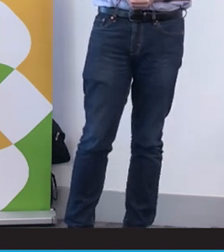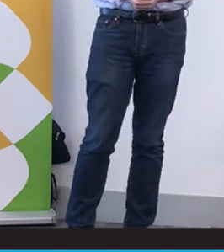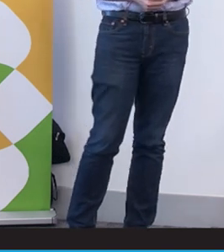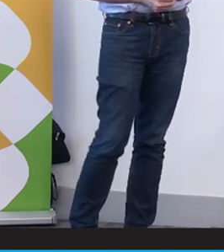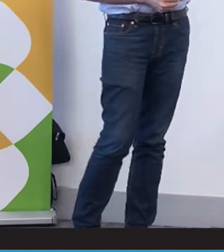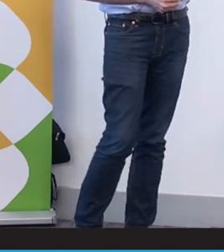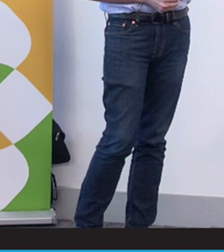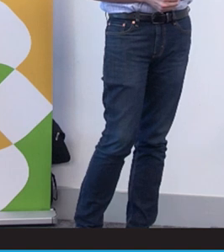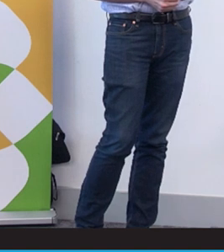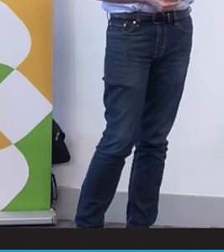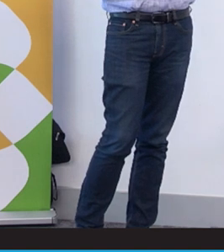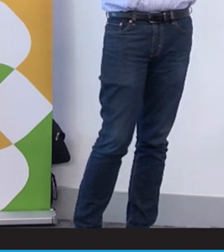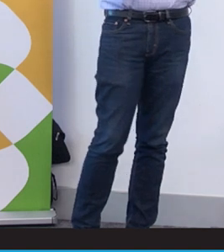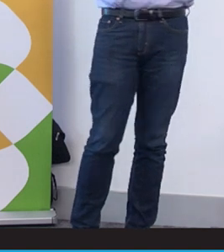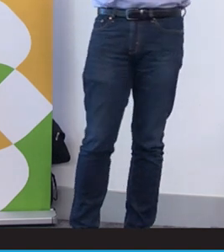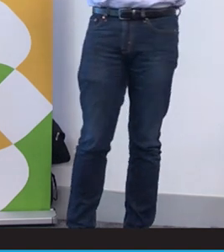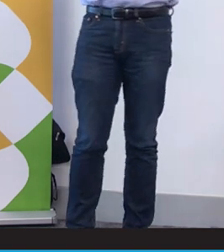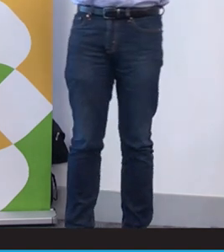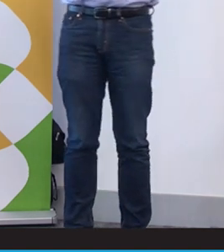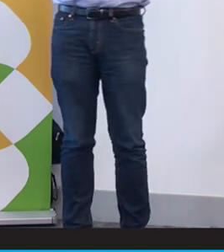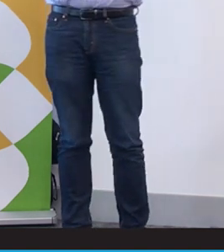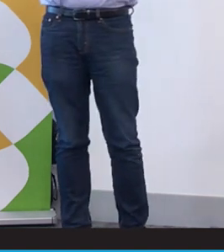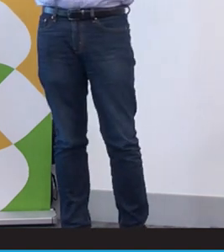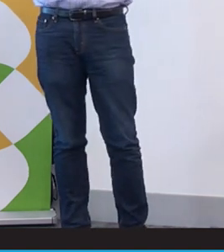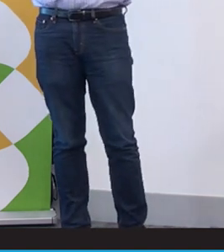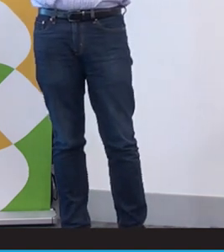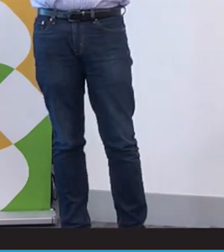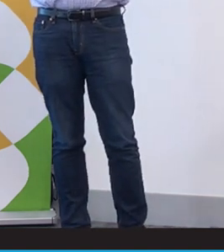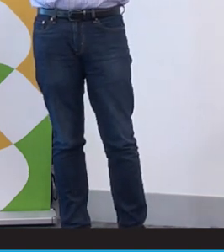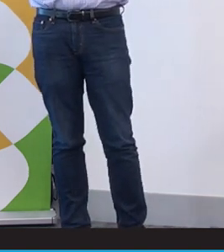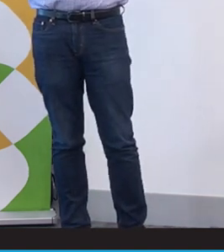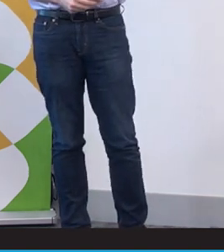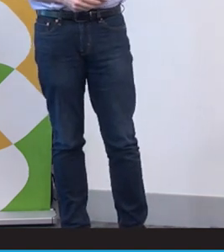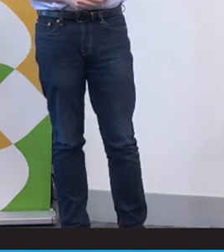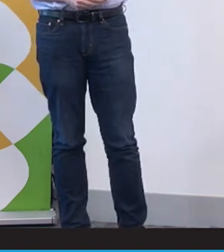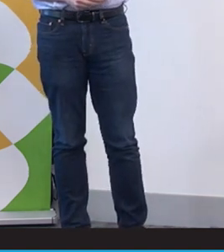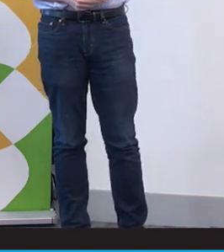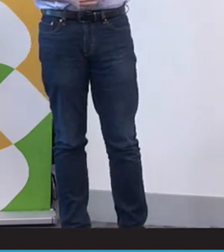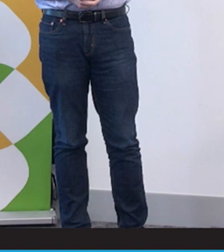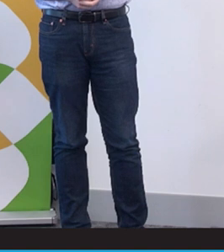It's very rich. Share the research papers with your colleagues and your networks.